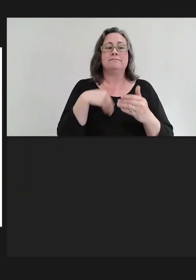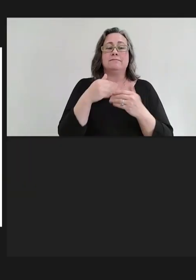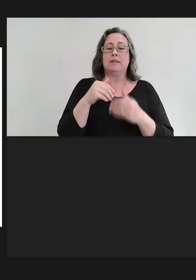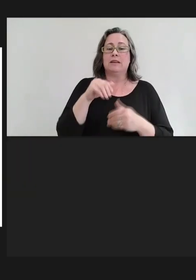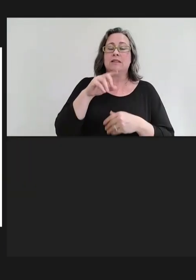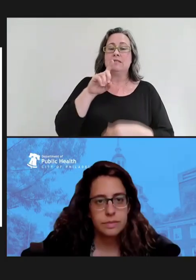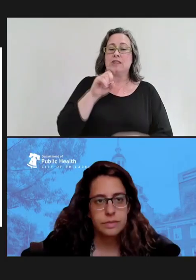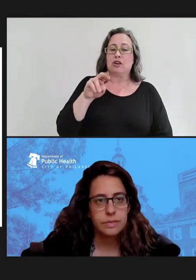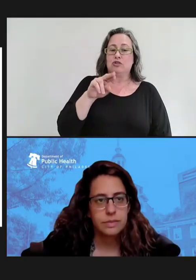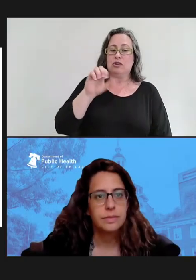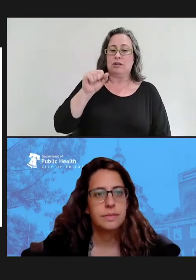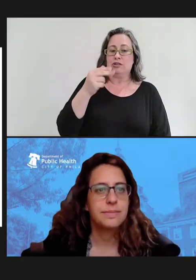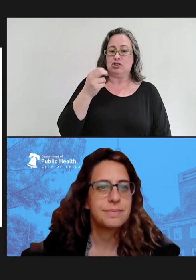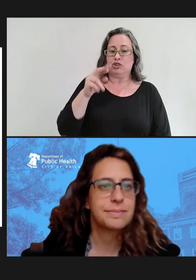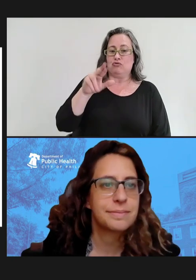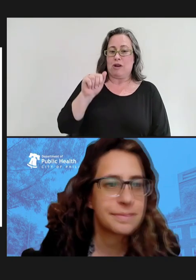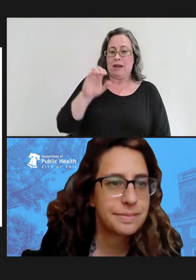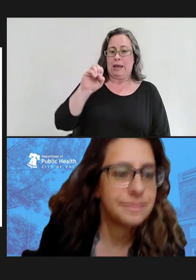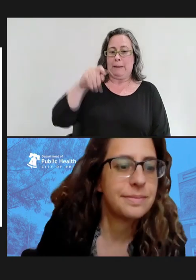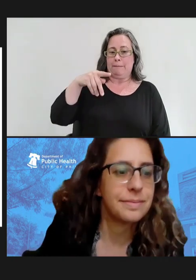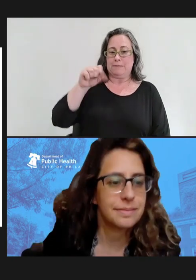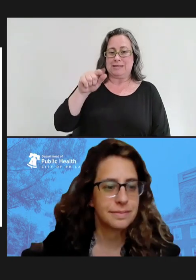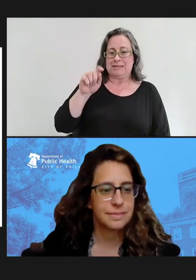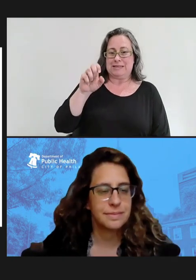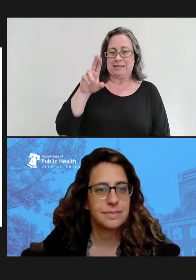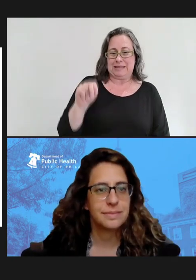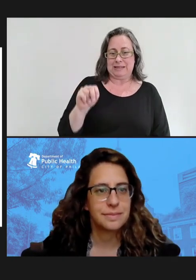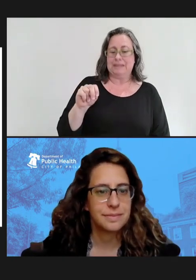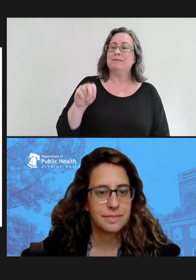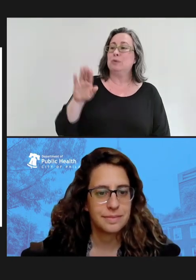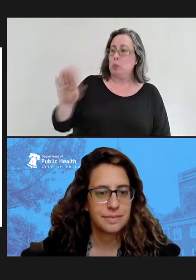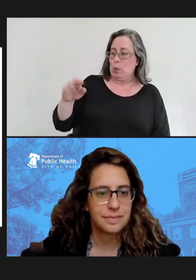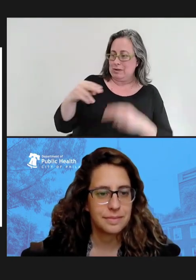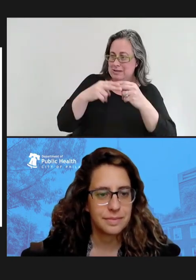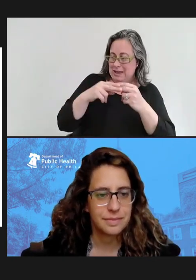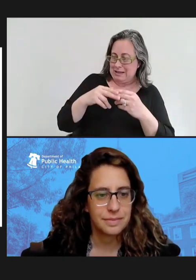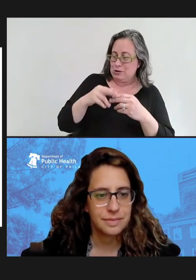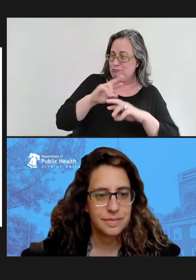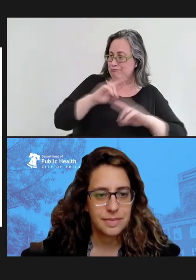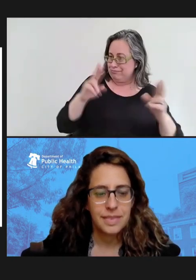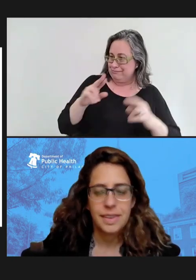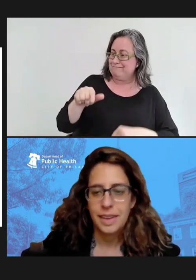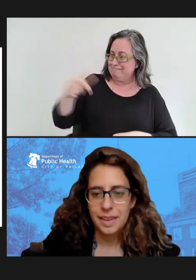Philadelphia Health Department. Dr. Epstein, your slides are up. You have the floor.